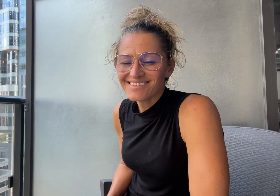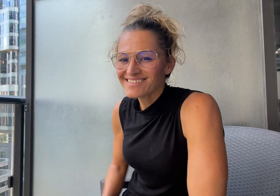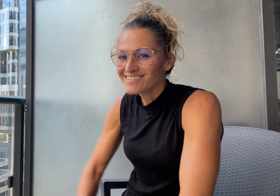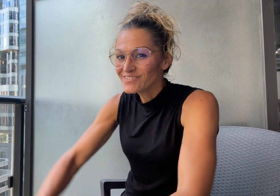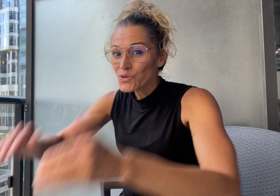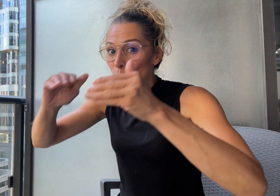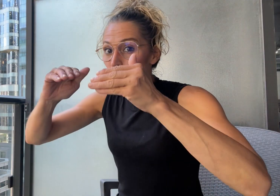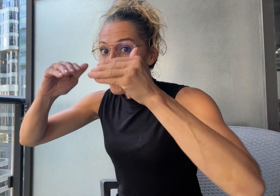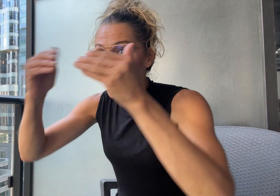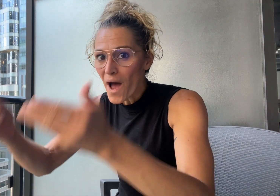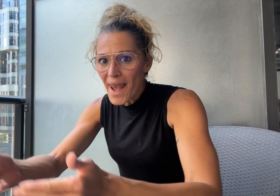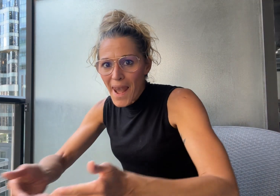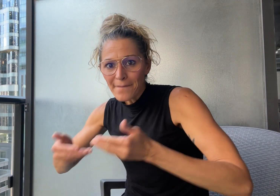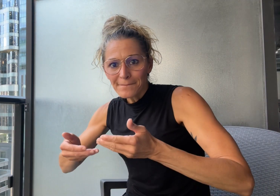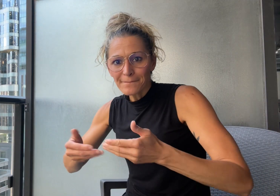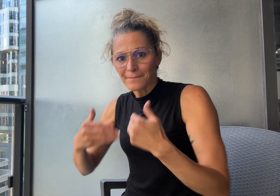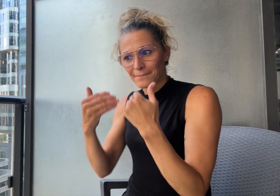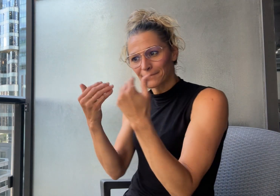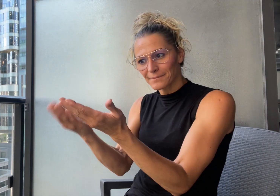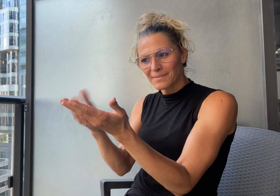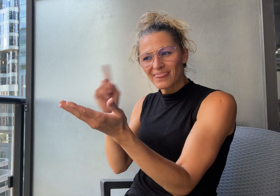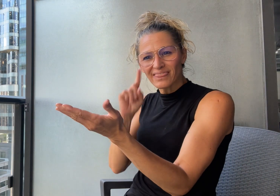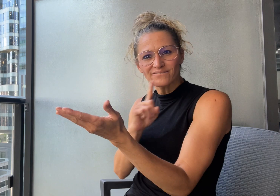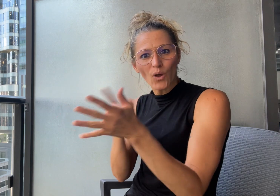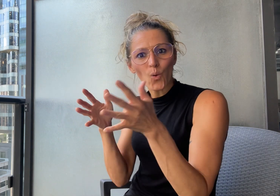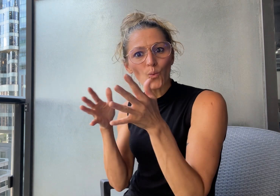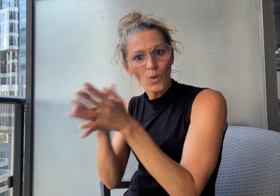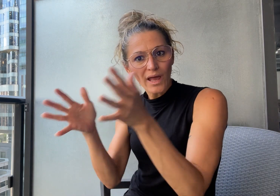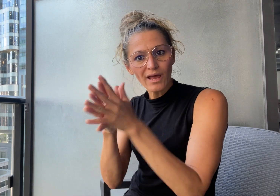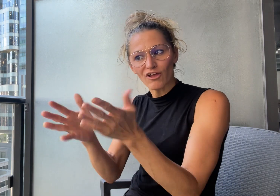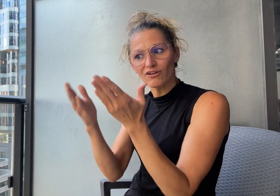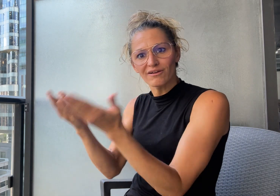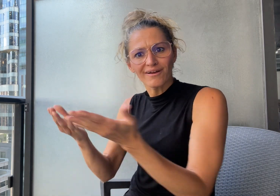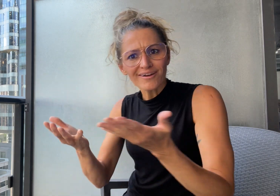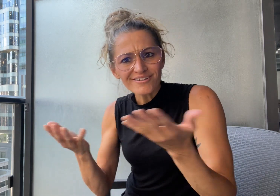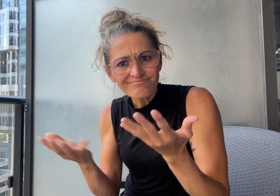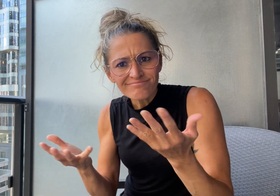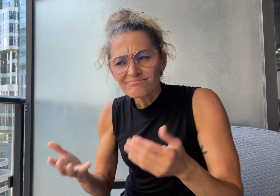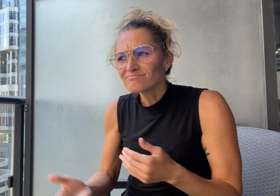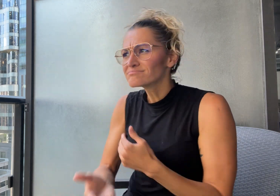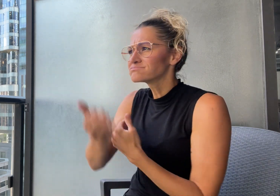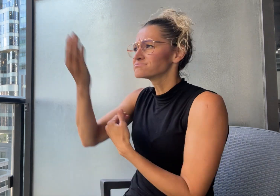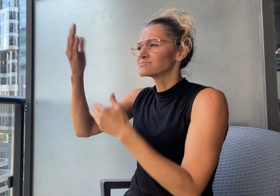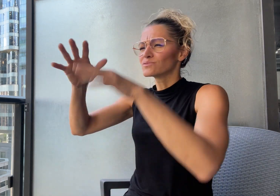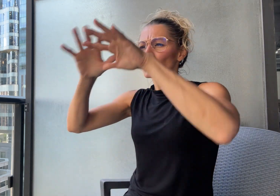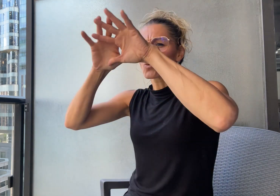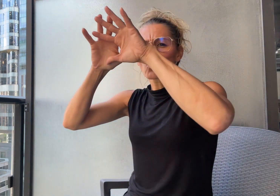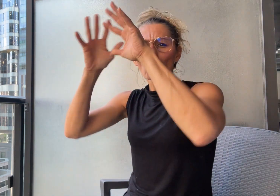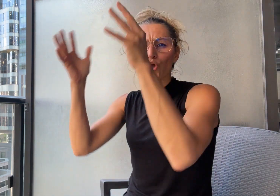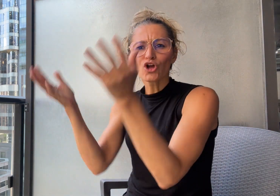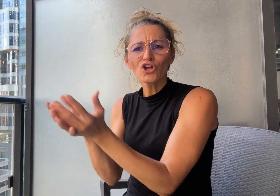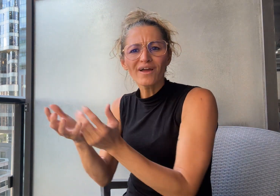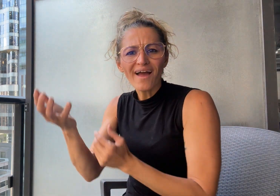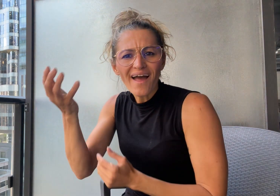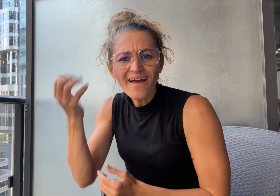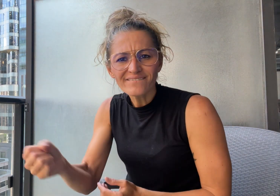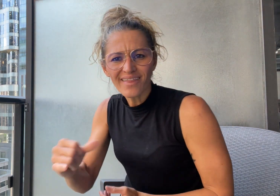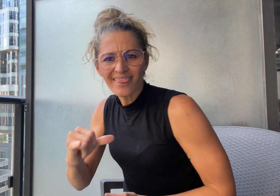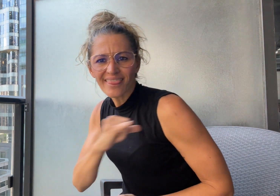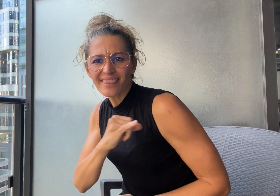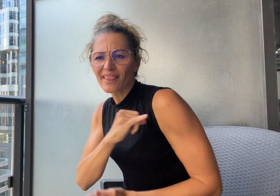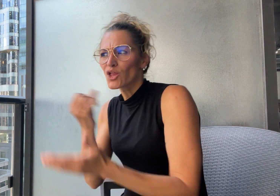Welcome to DeafWire where we share interesting news stories